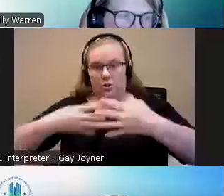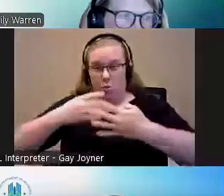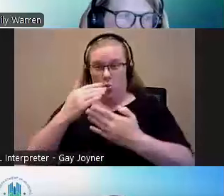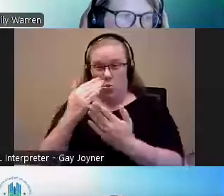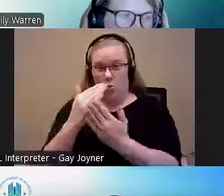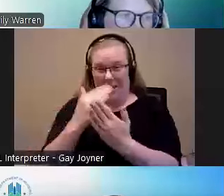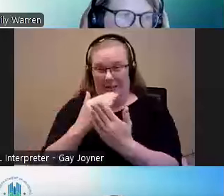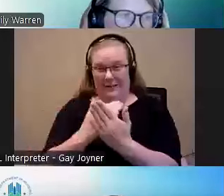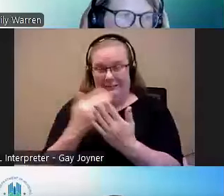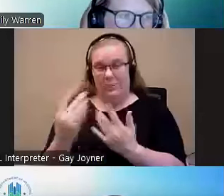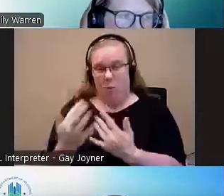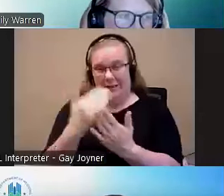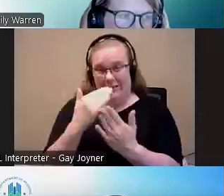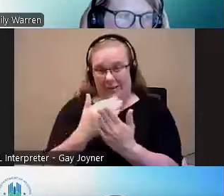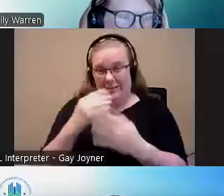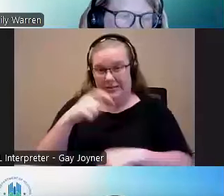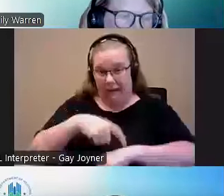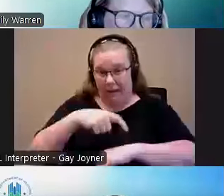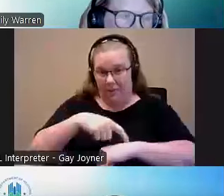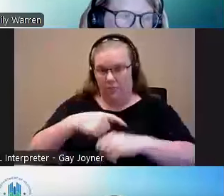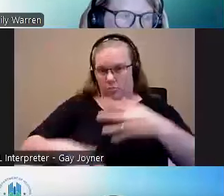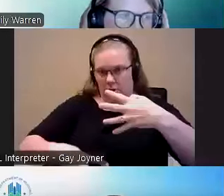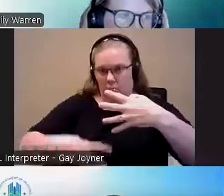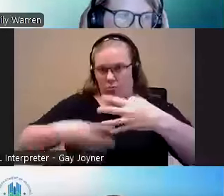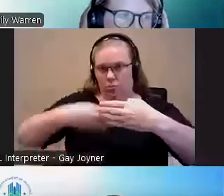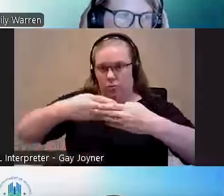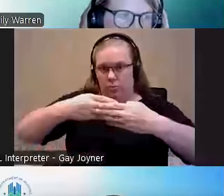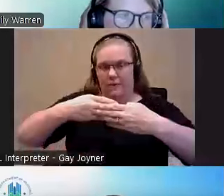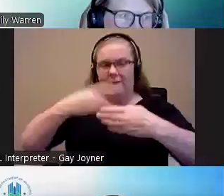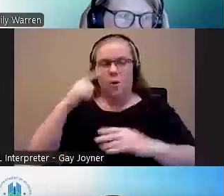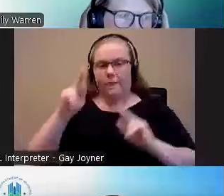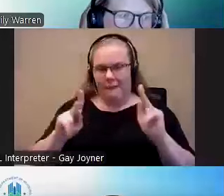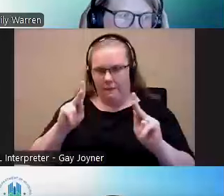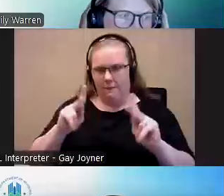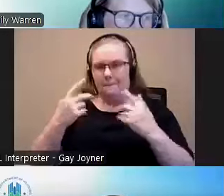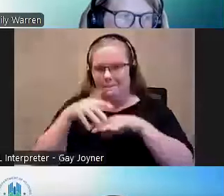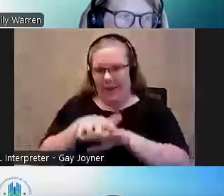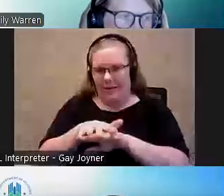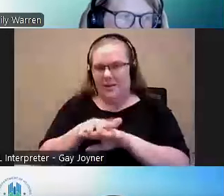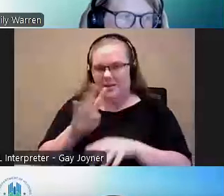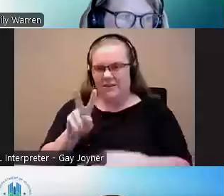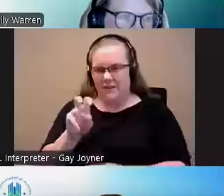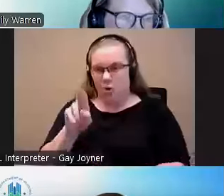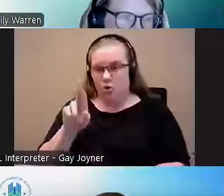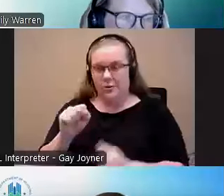who are referred by those entities for mainstream voucher -- waitlist. State